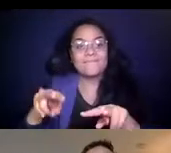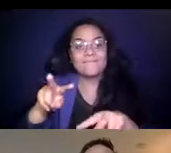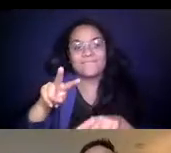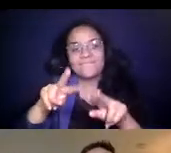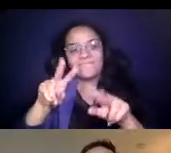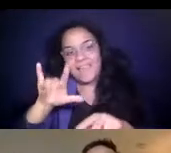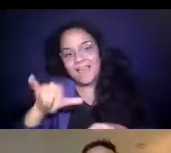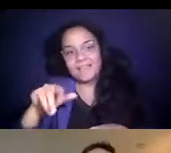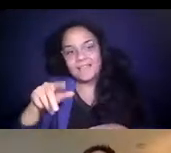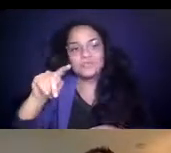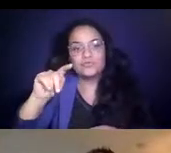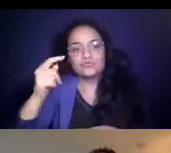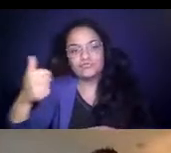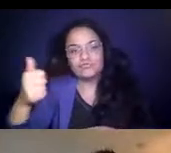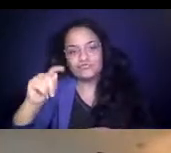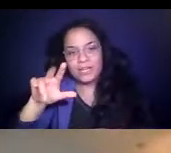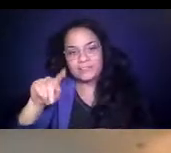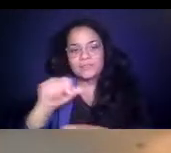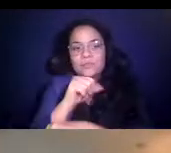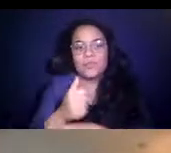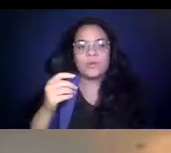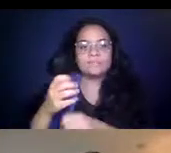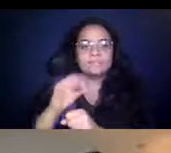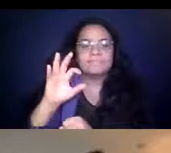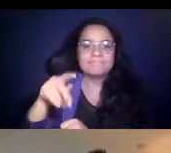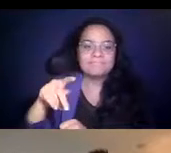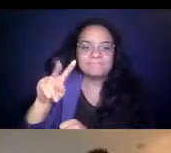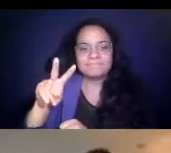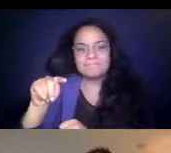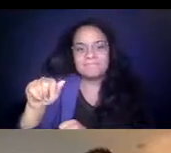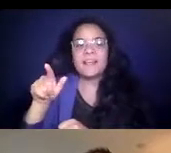its rides to on-demand where their ridership has